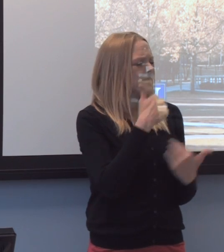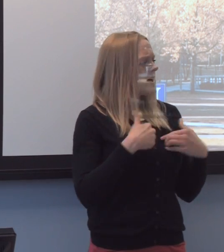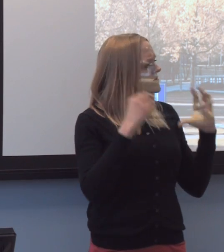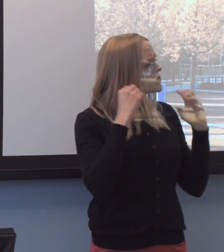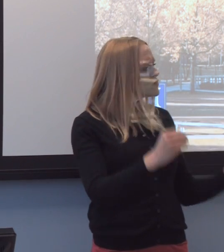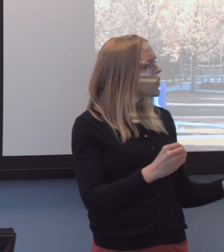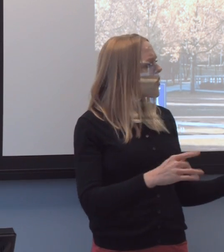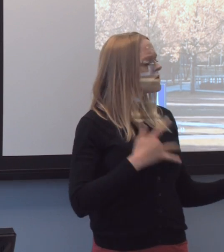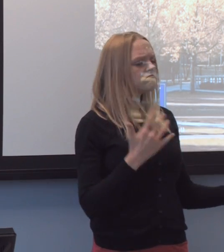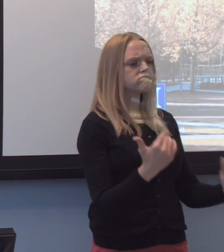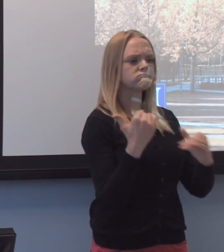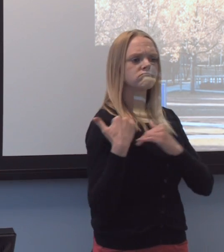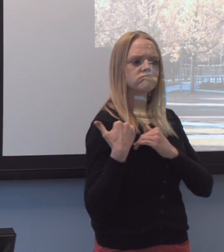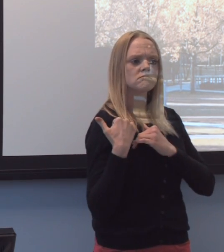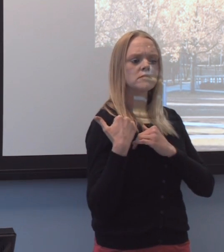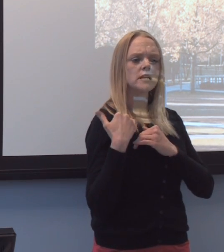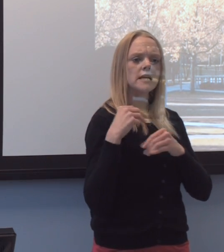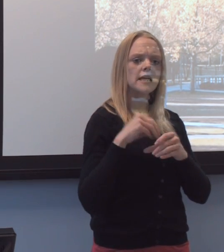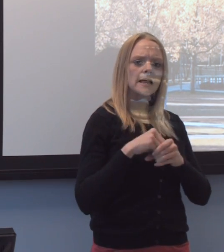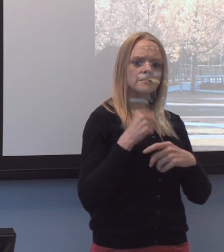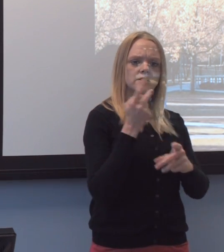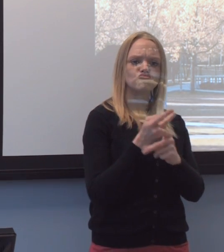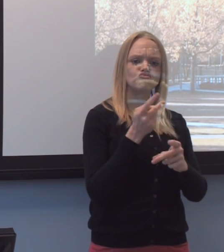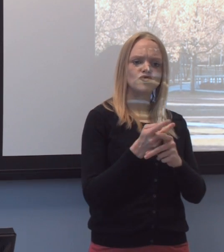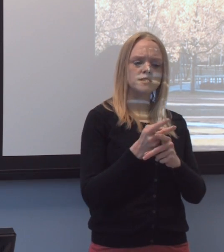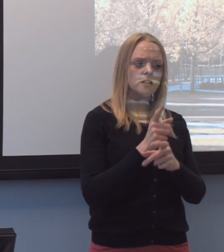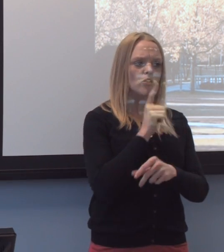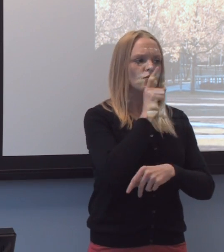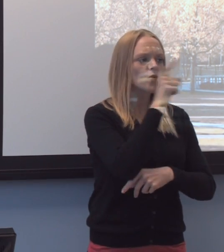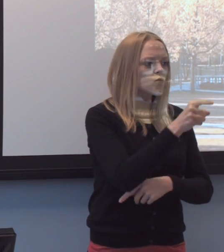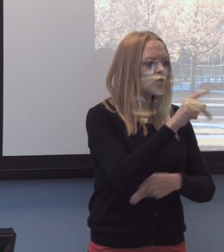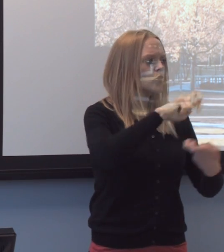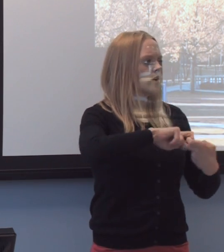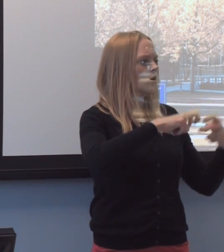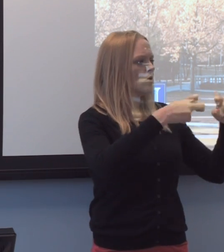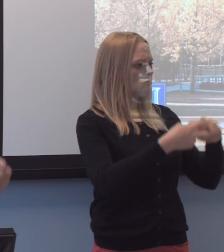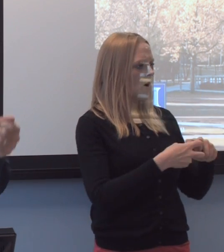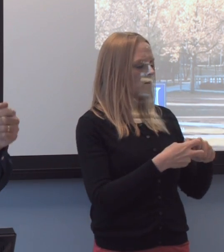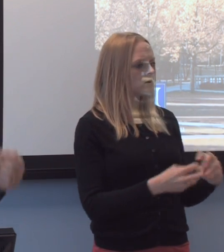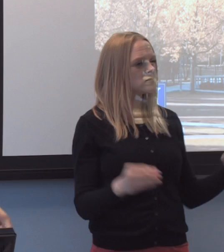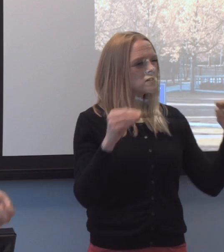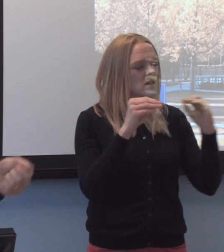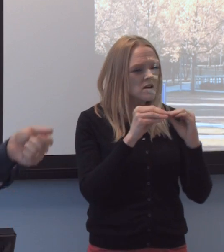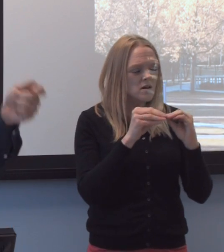um, in-in addressing the real problems that more comprehensively and completely.